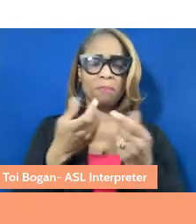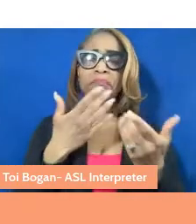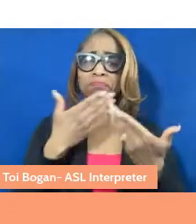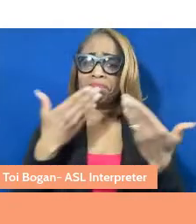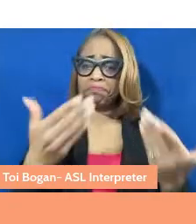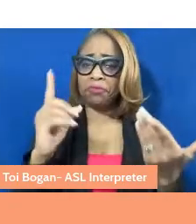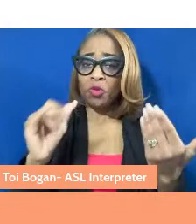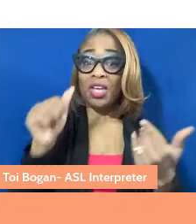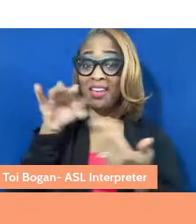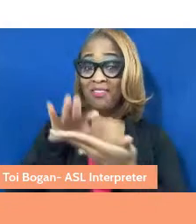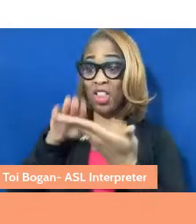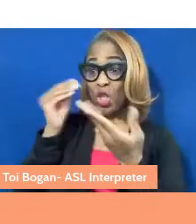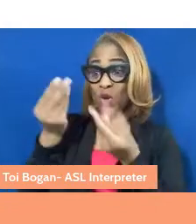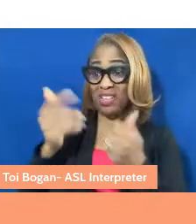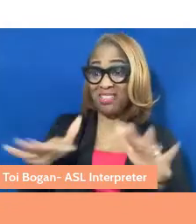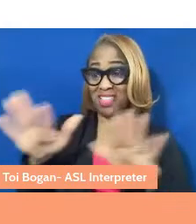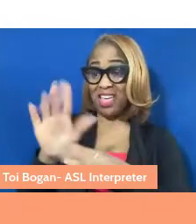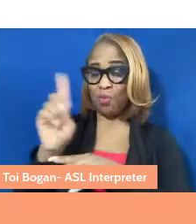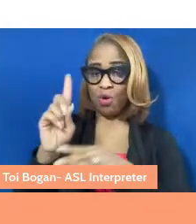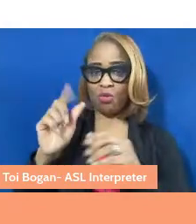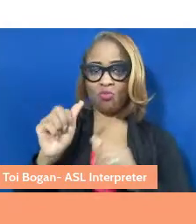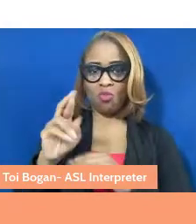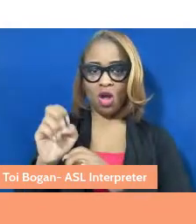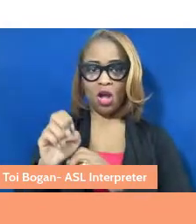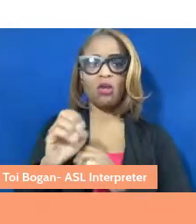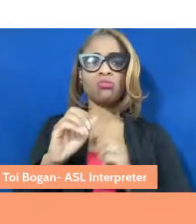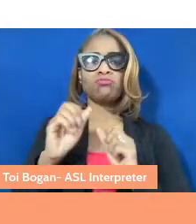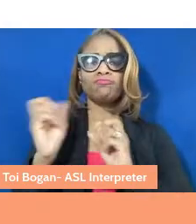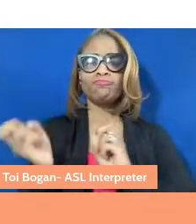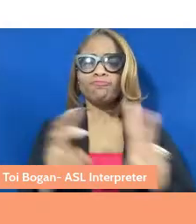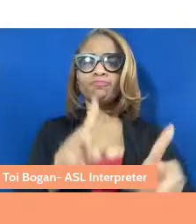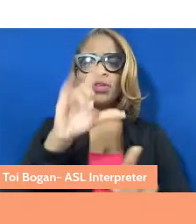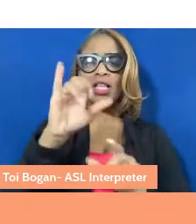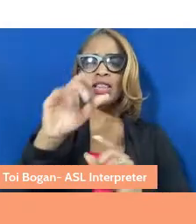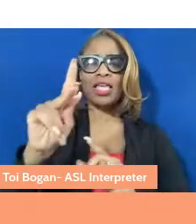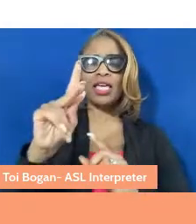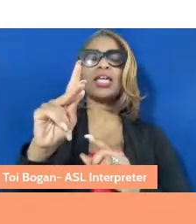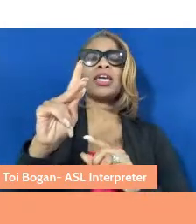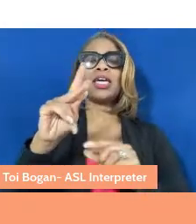of the land you're on, we're going to drop a link in the chat to help you locate it.